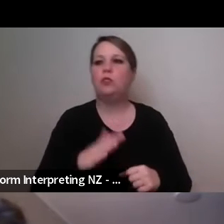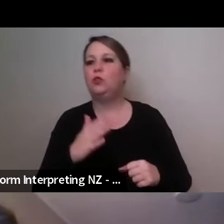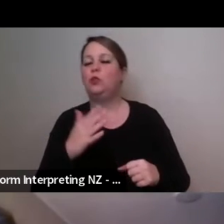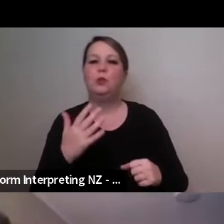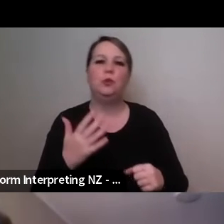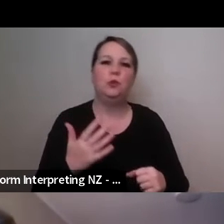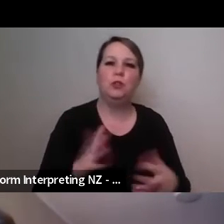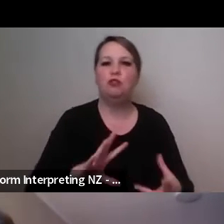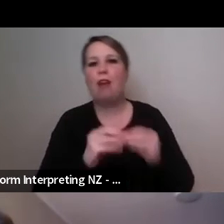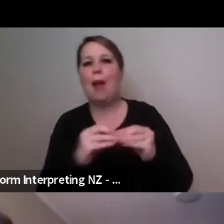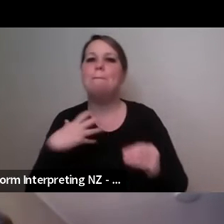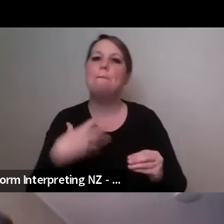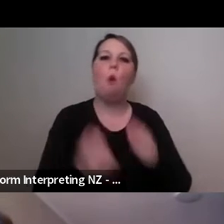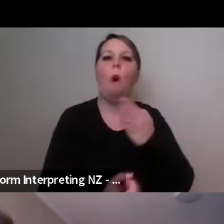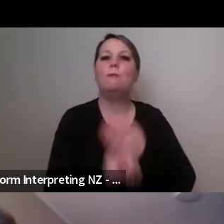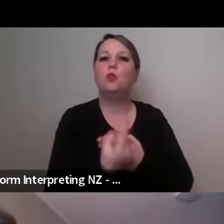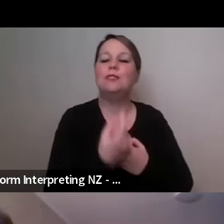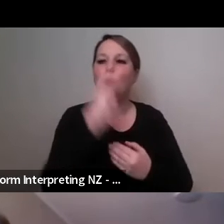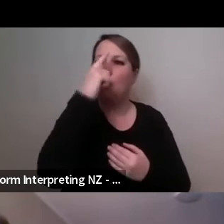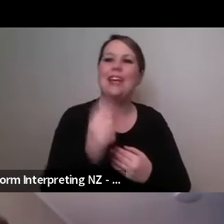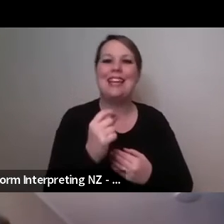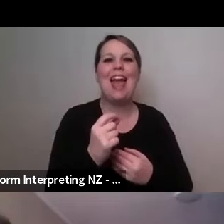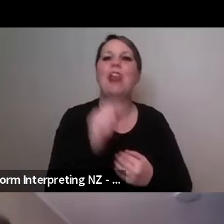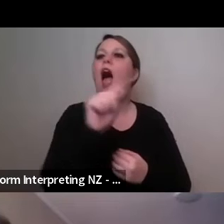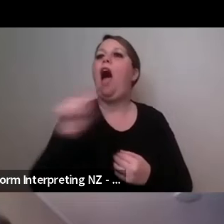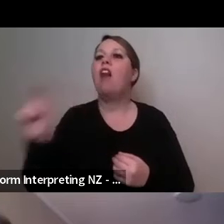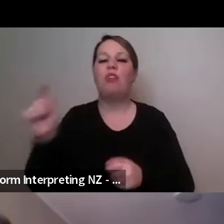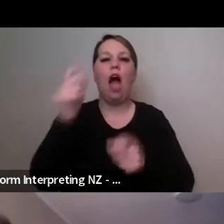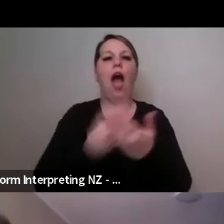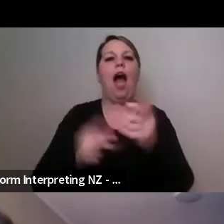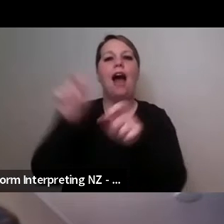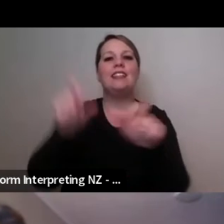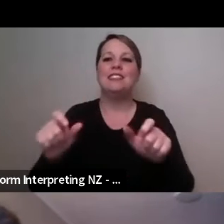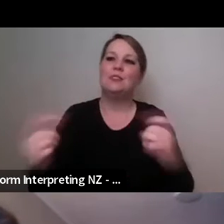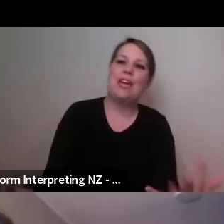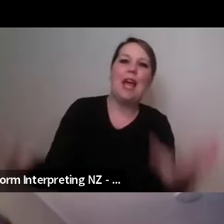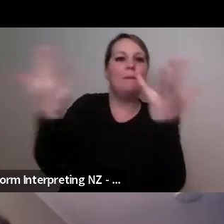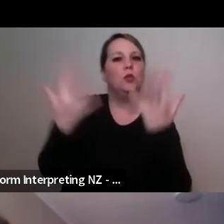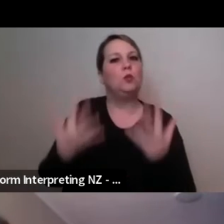other disabled artists um to come together one of the things I was really proud of with working